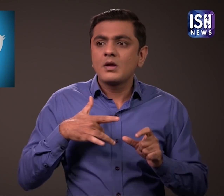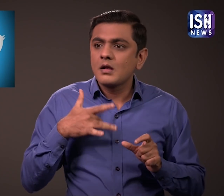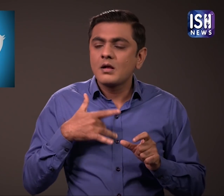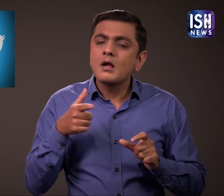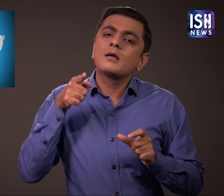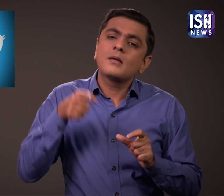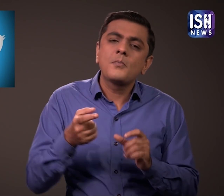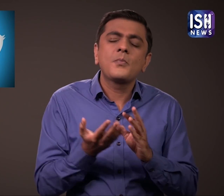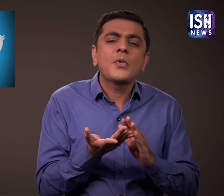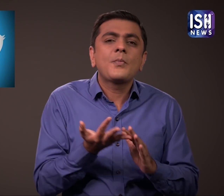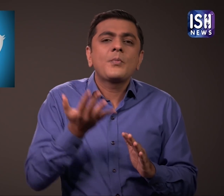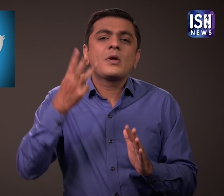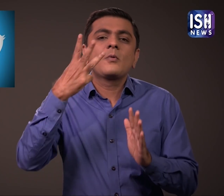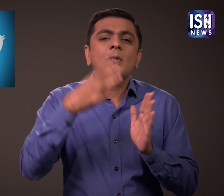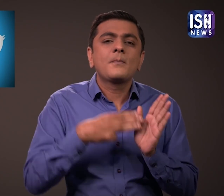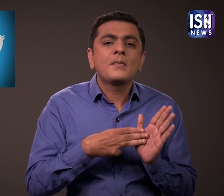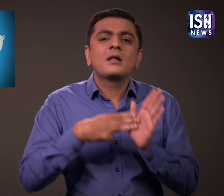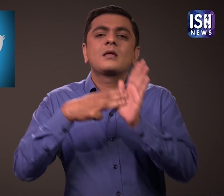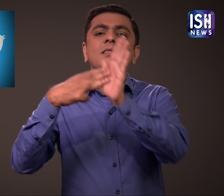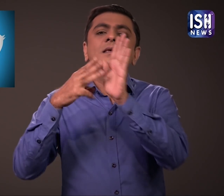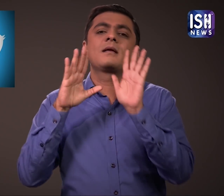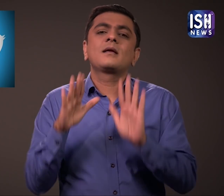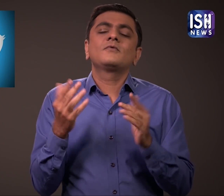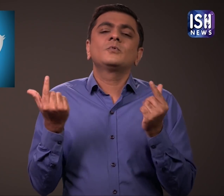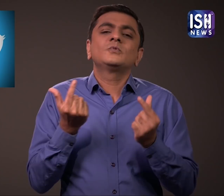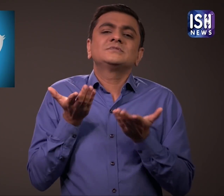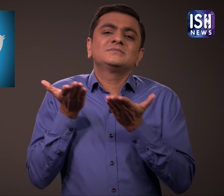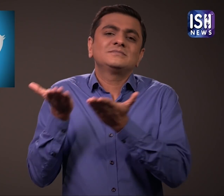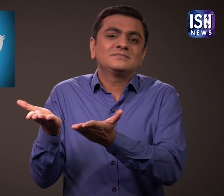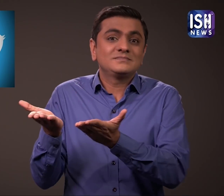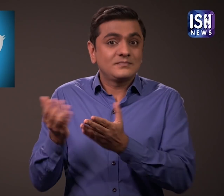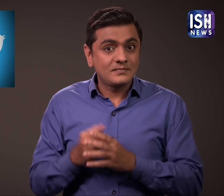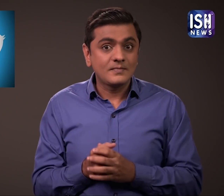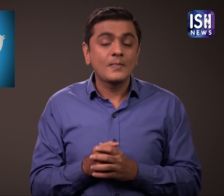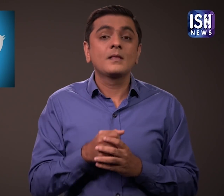This was one of the main reasons for the popularity of Koo.